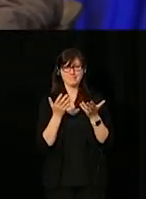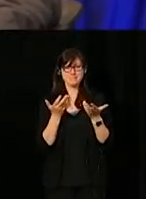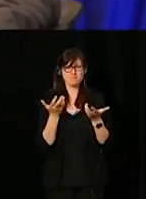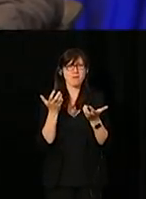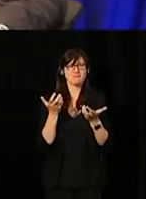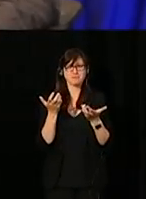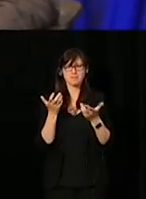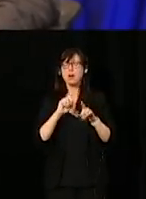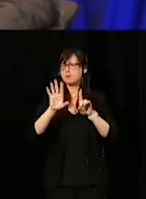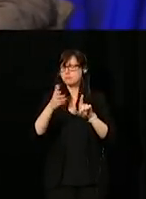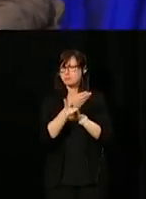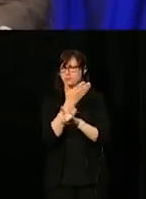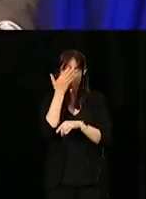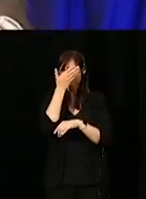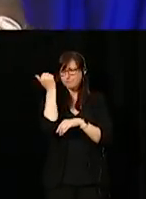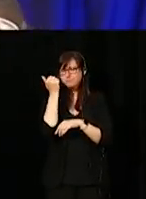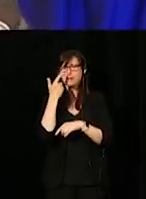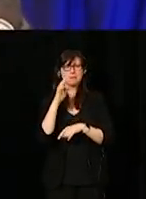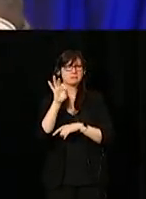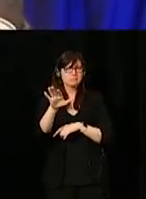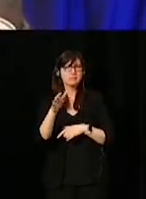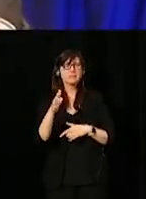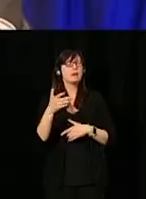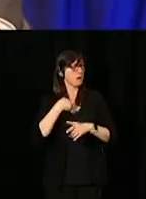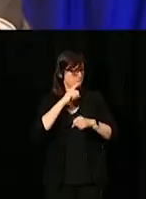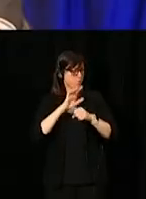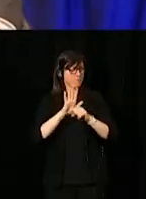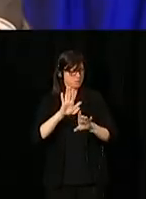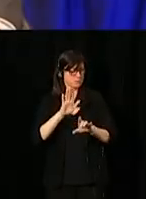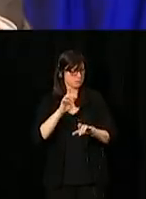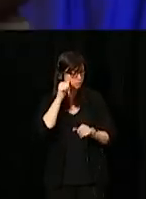Before I forget, I want to make sure I mentioned I promised I wouldn't forget.